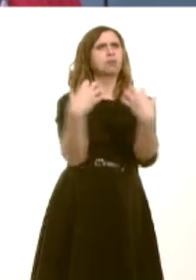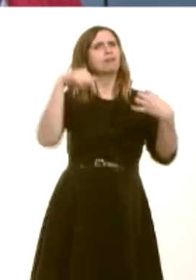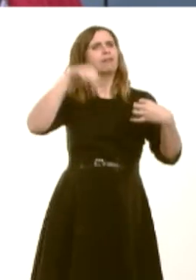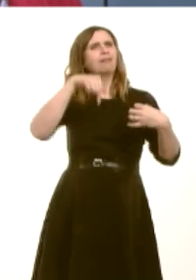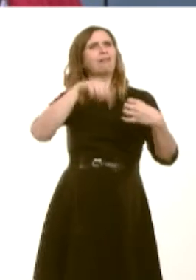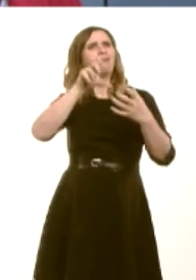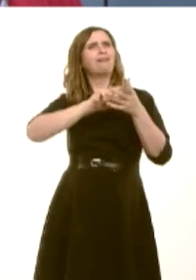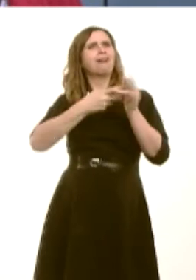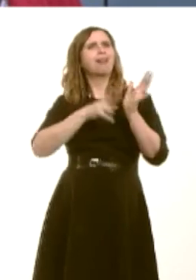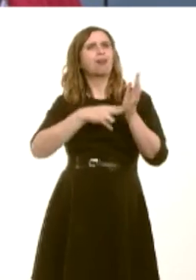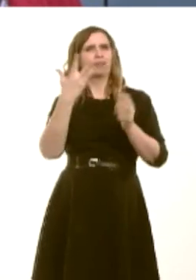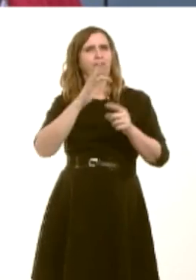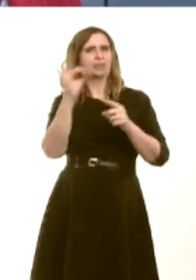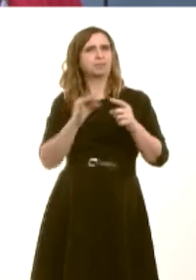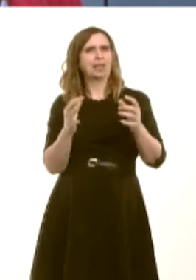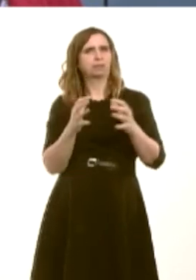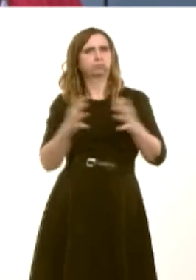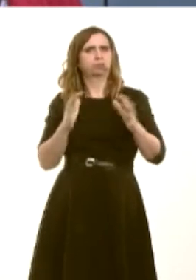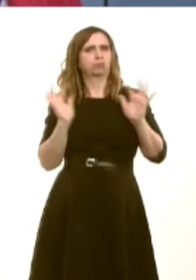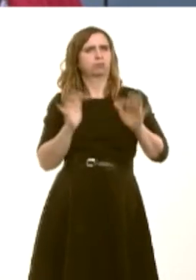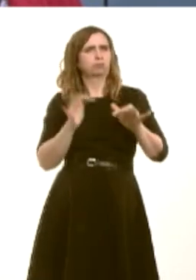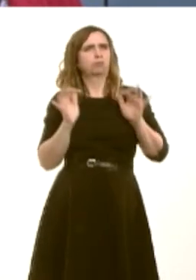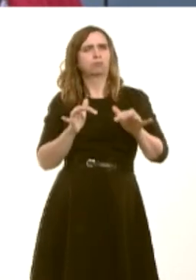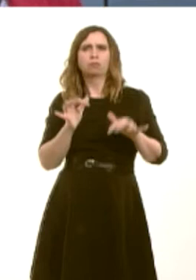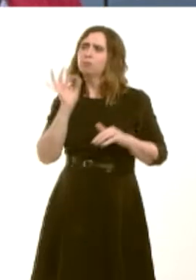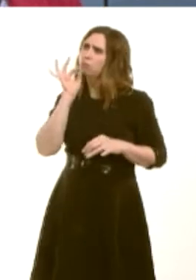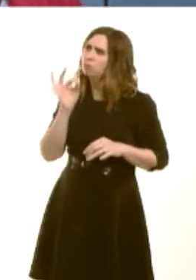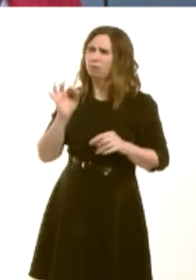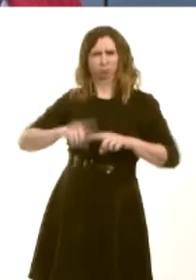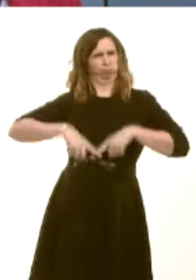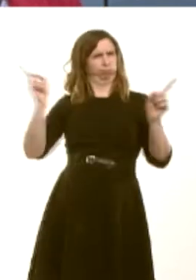your Government looked at the implications of this considerable difference in the increase